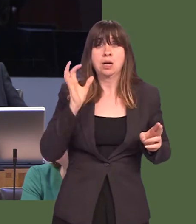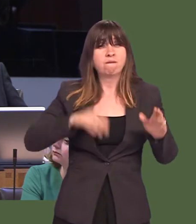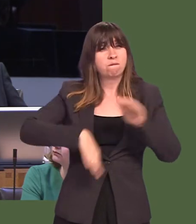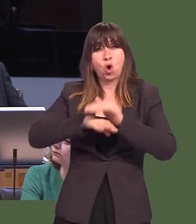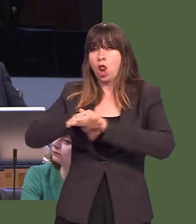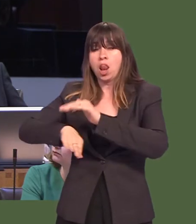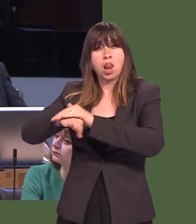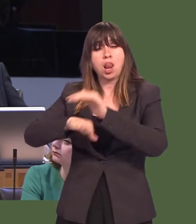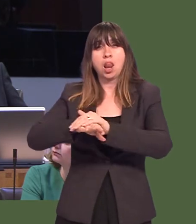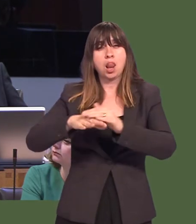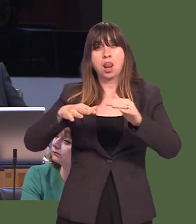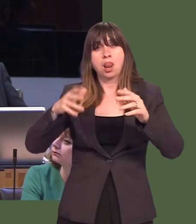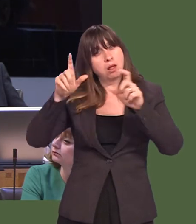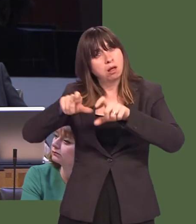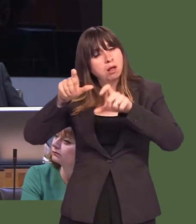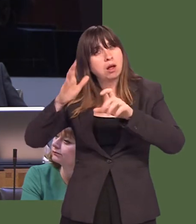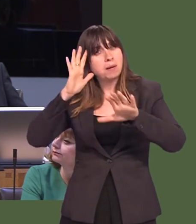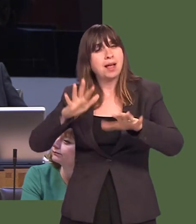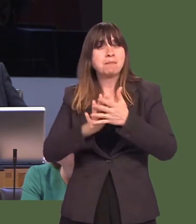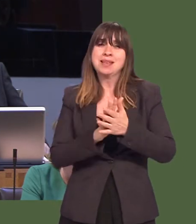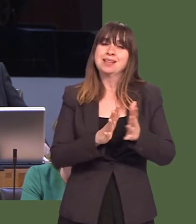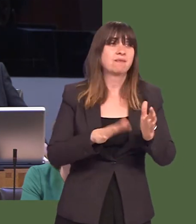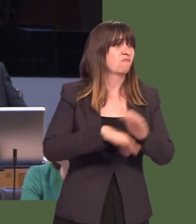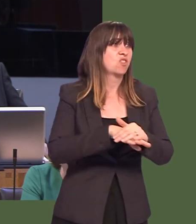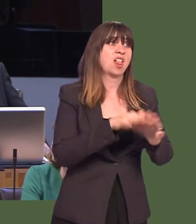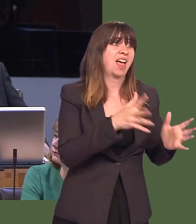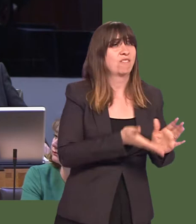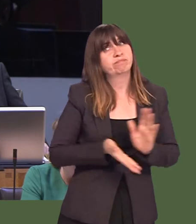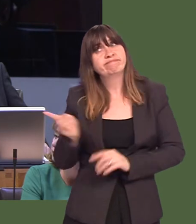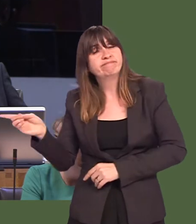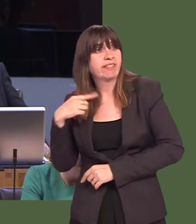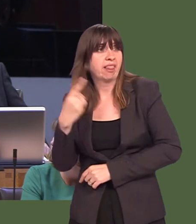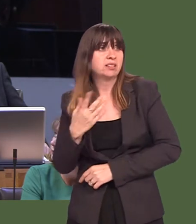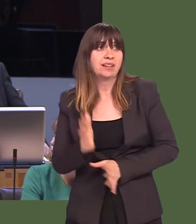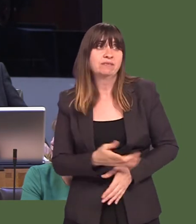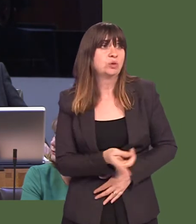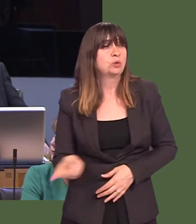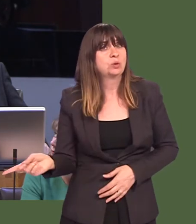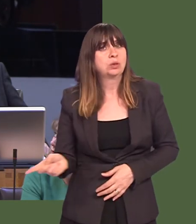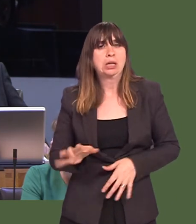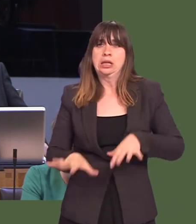The shortage of beds means that people are taken as far as London to be treated or receive care.